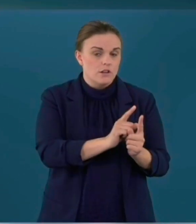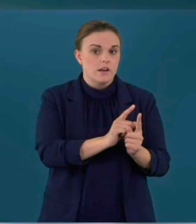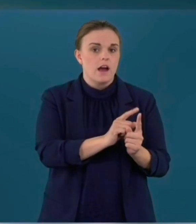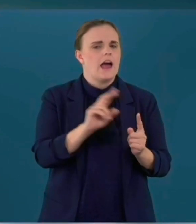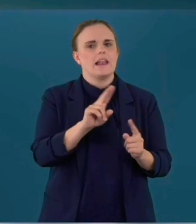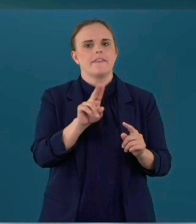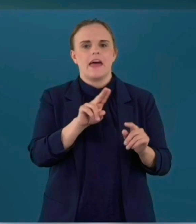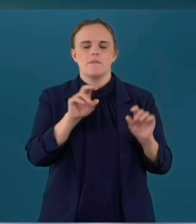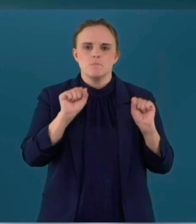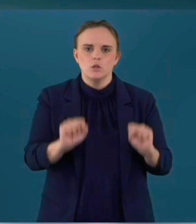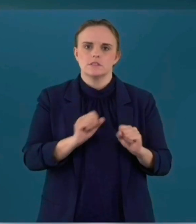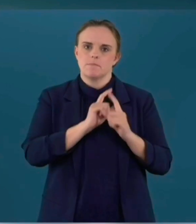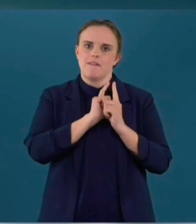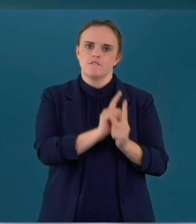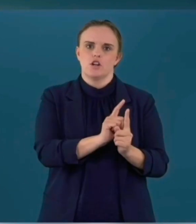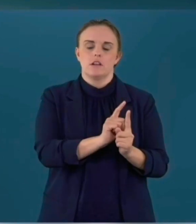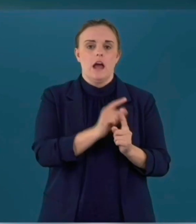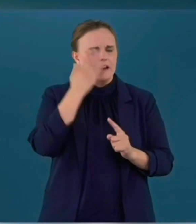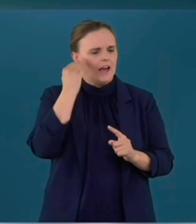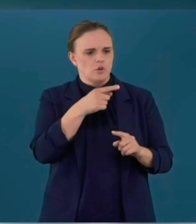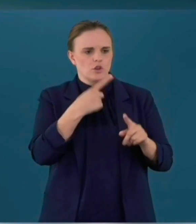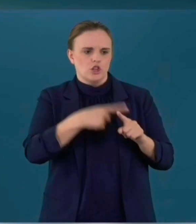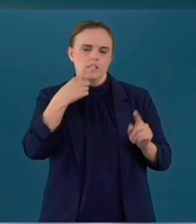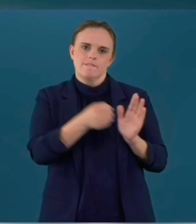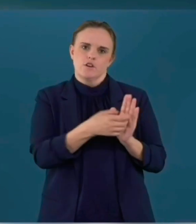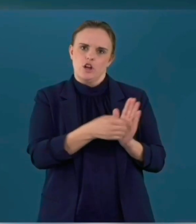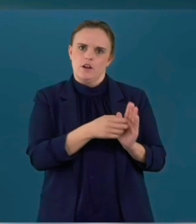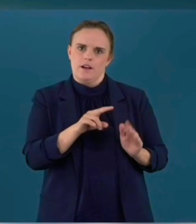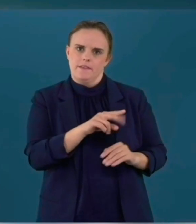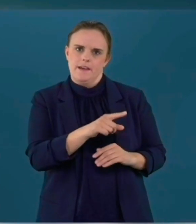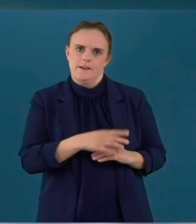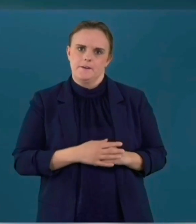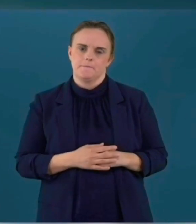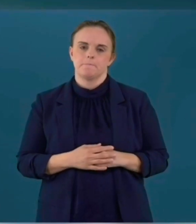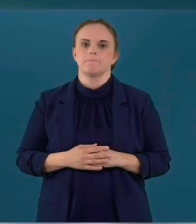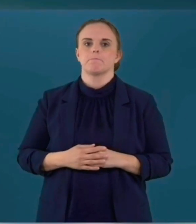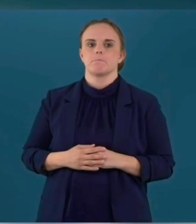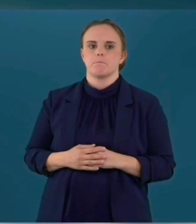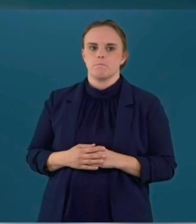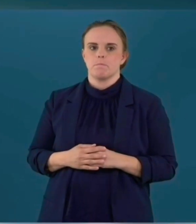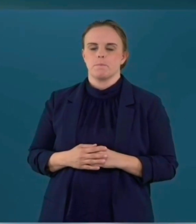say recommend we're getting into the tricky area of legalities and we're very